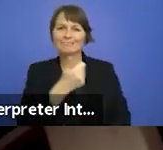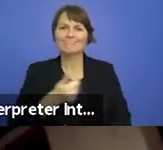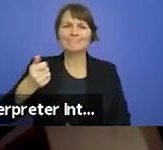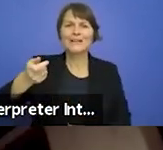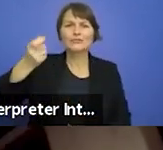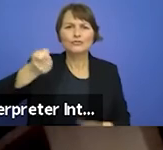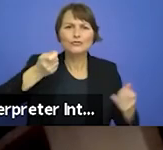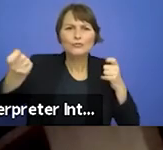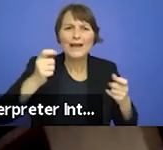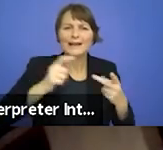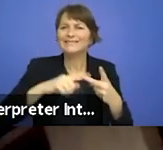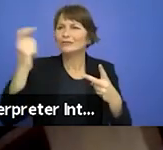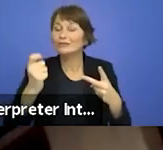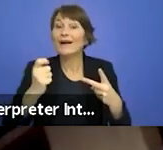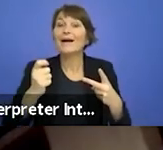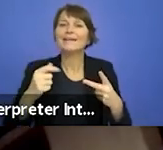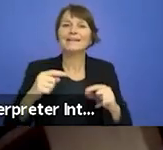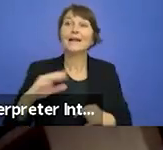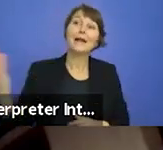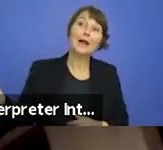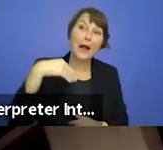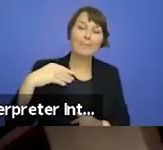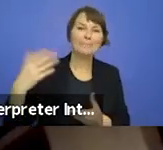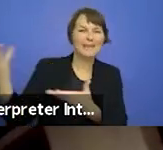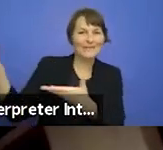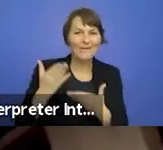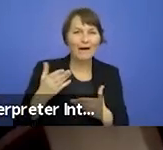and Stratford to hear their ideas. We wanted as much as was possible